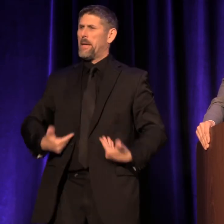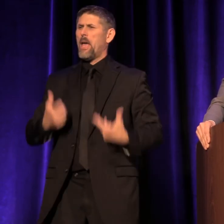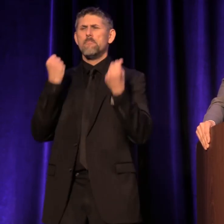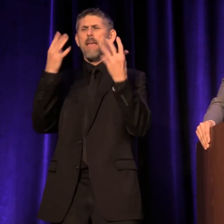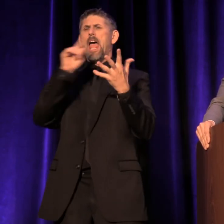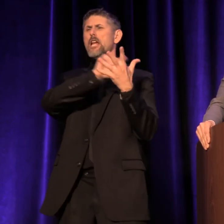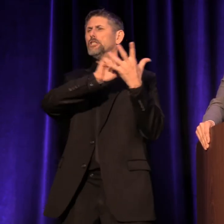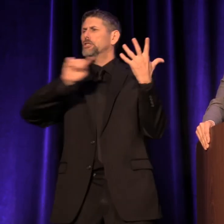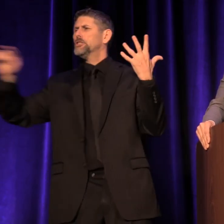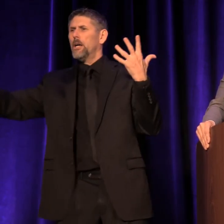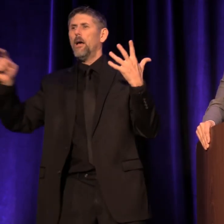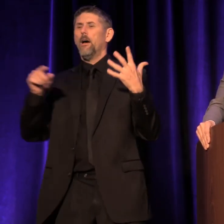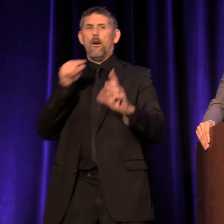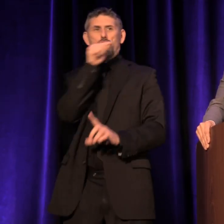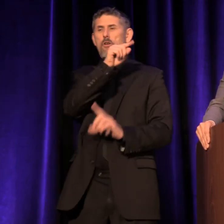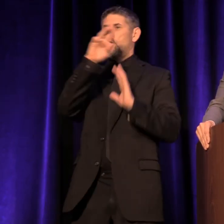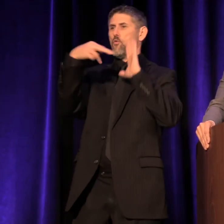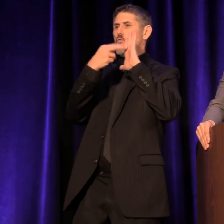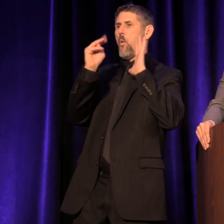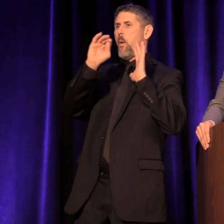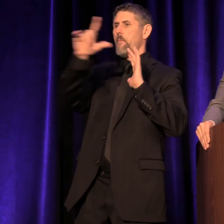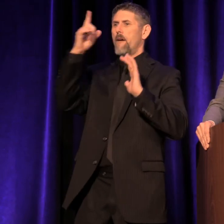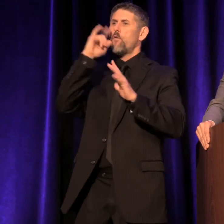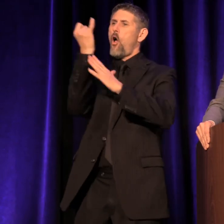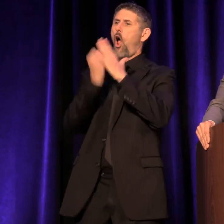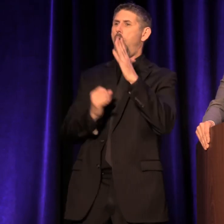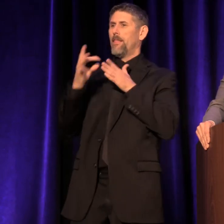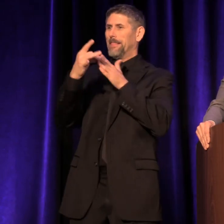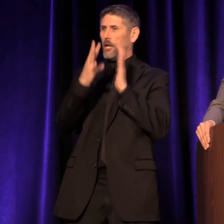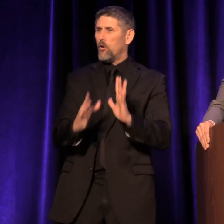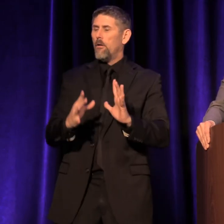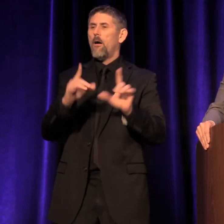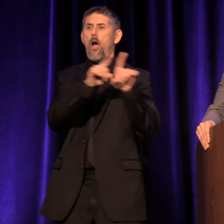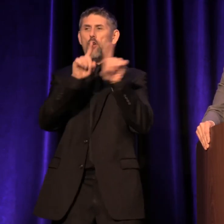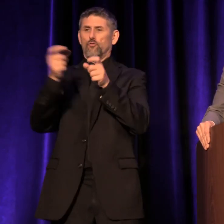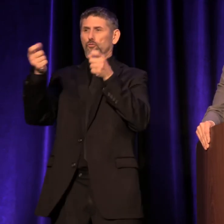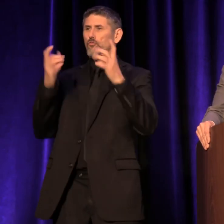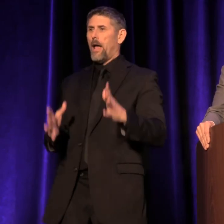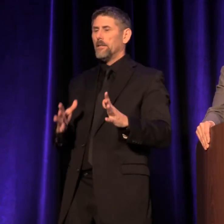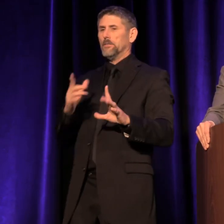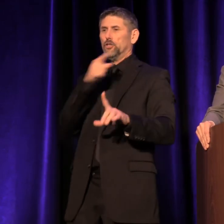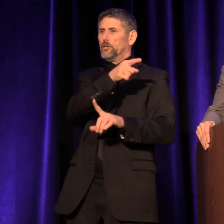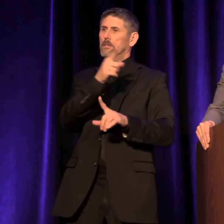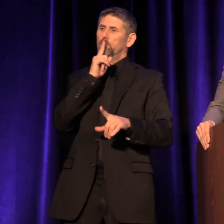Linda has been a role model as an arts leader, and also as a director who blazes her own trail